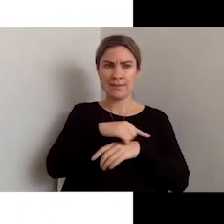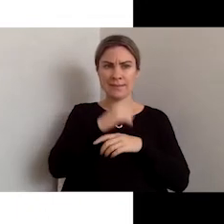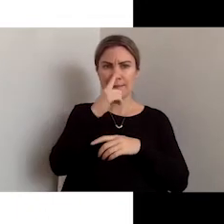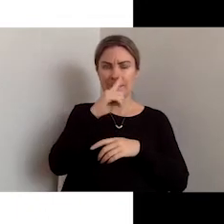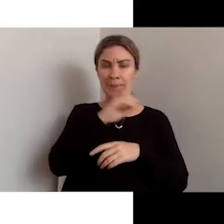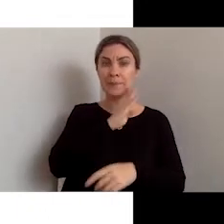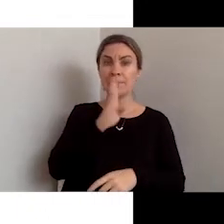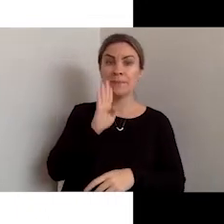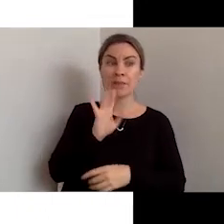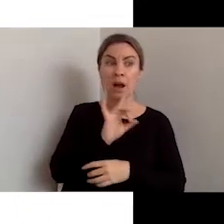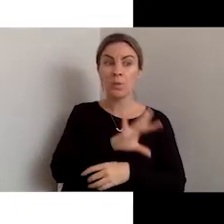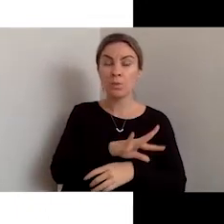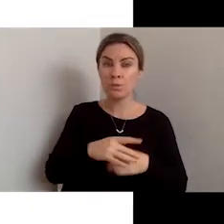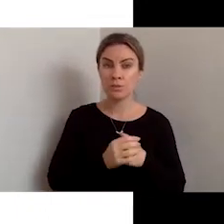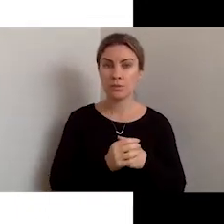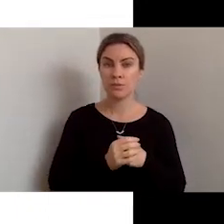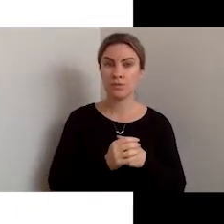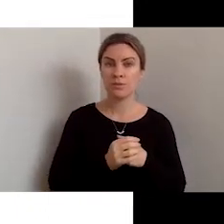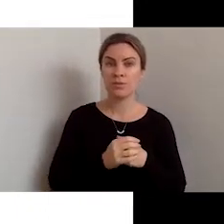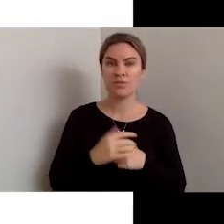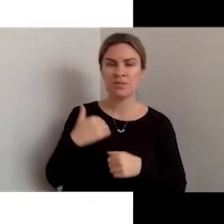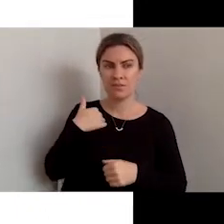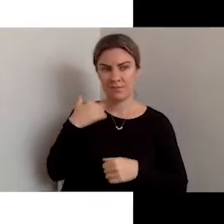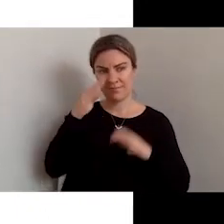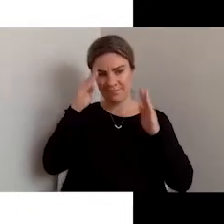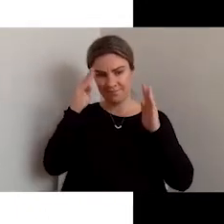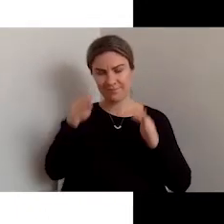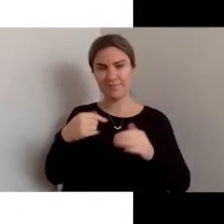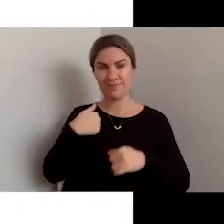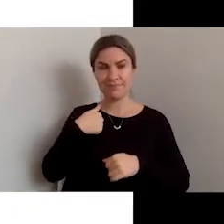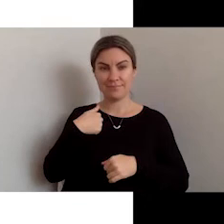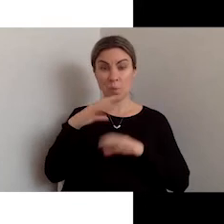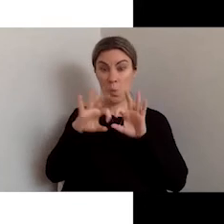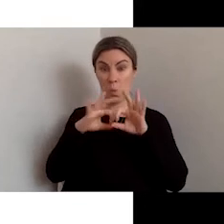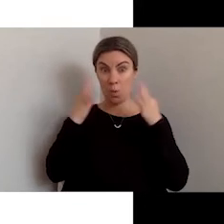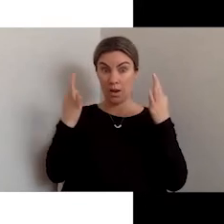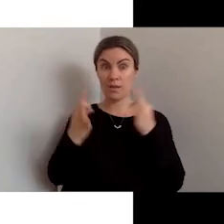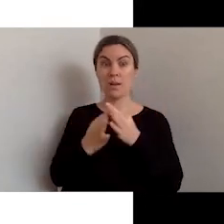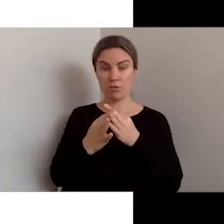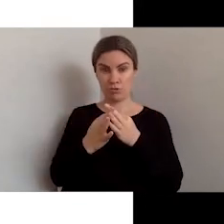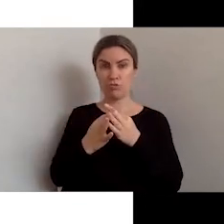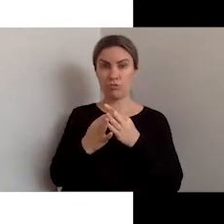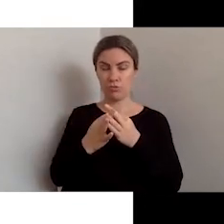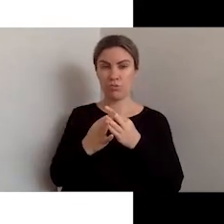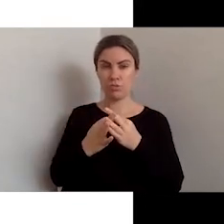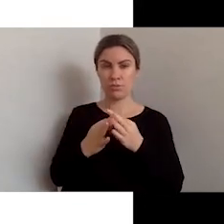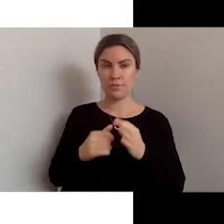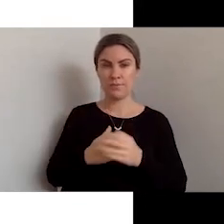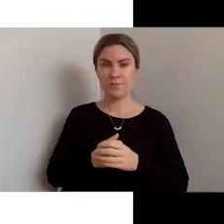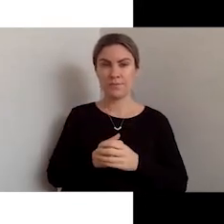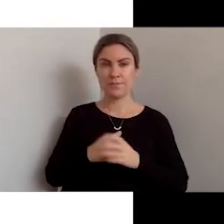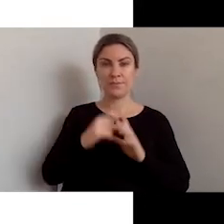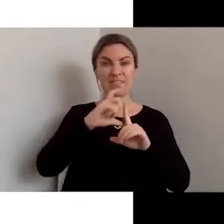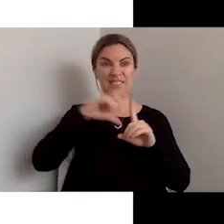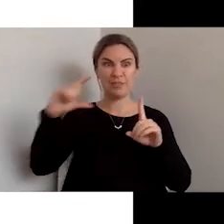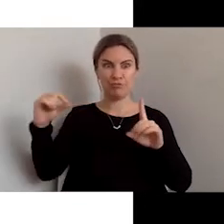means addressing personal and organisational digital inequality